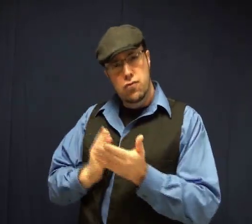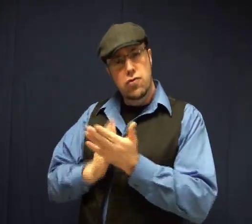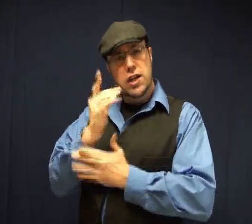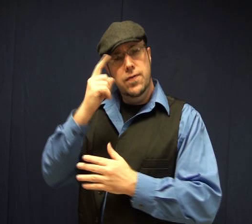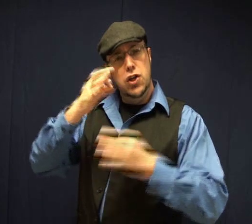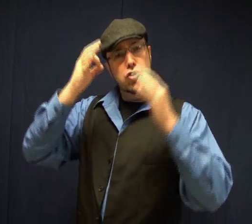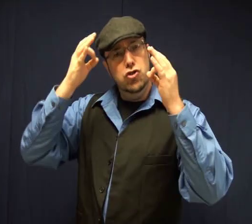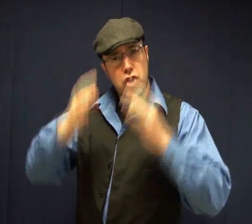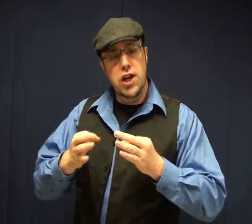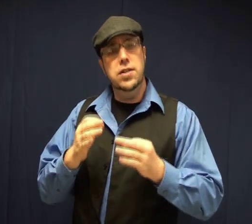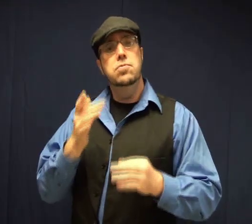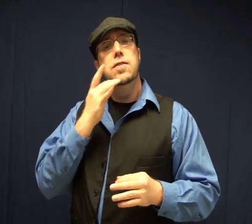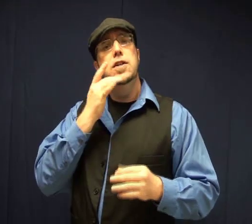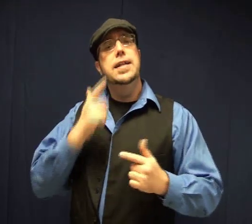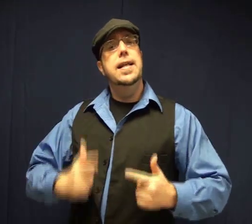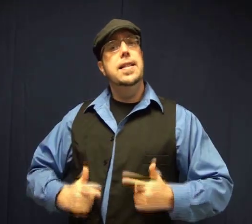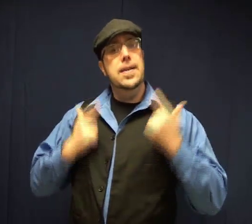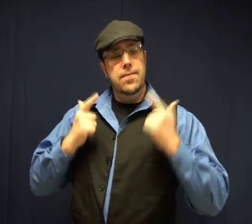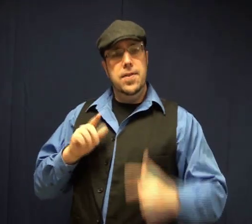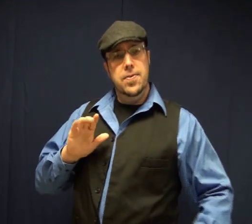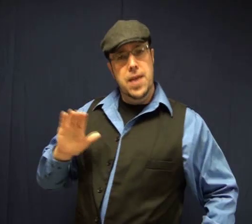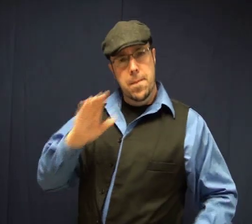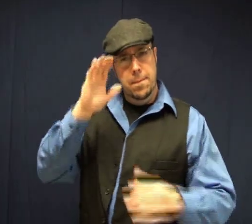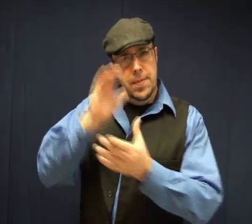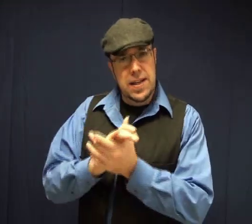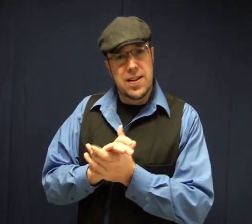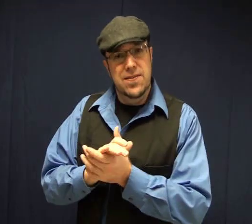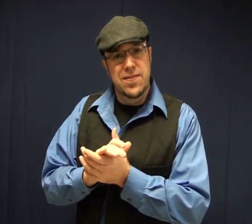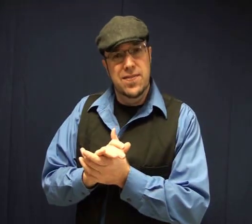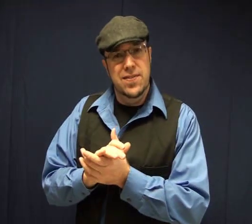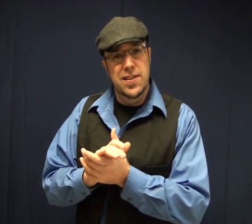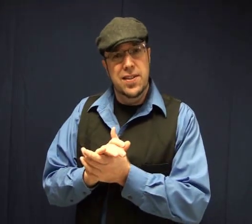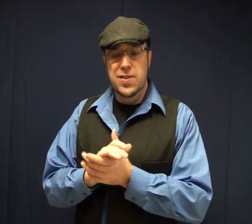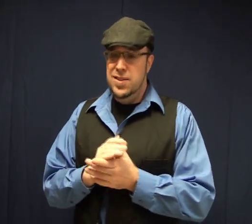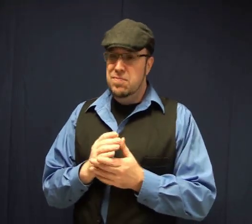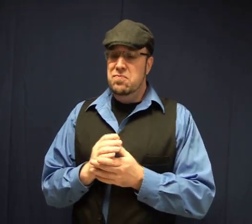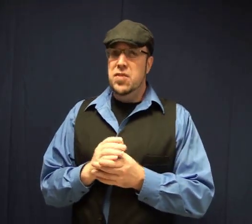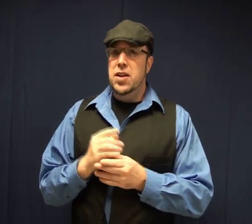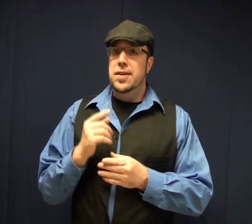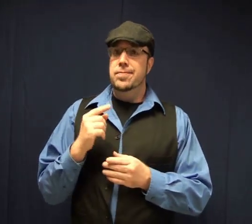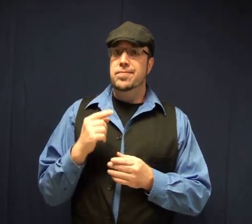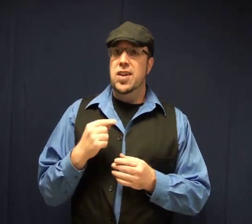It is also their rights for their choice where they want to live. This is what they believe.